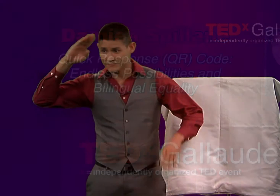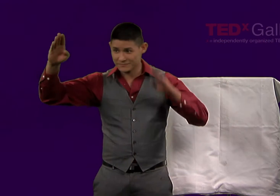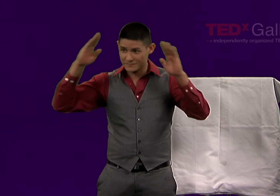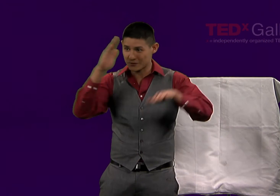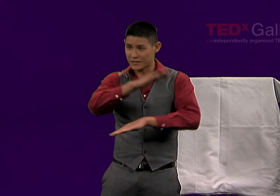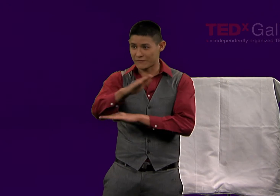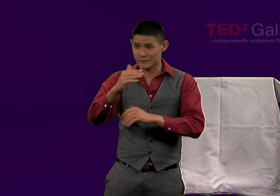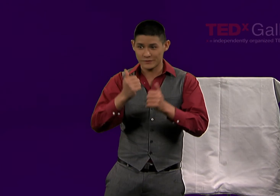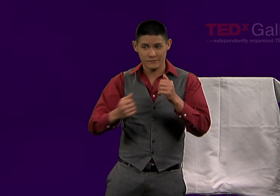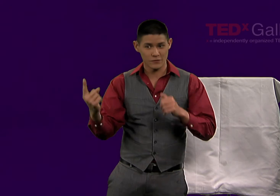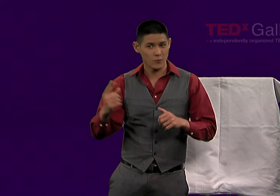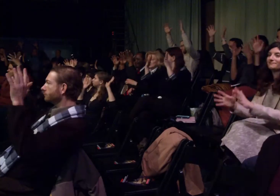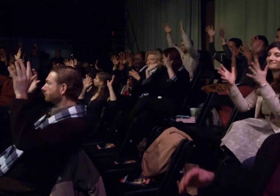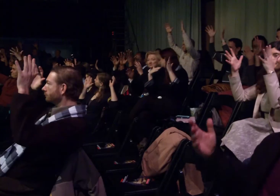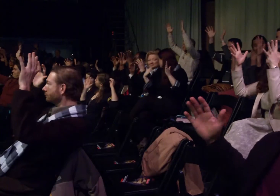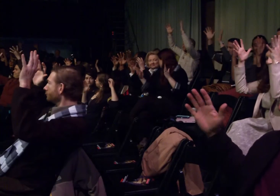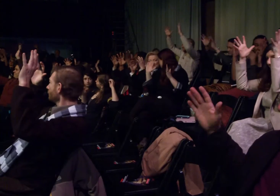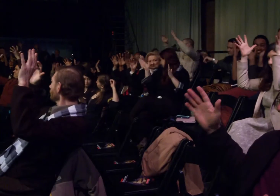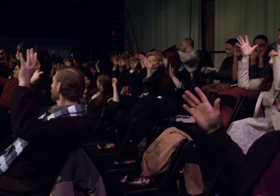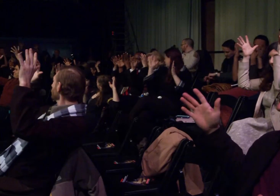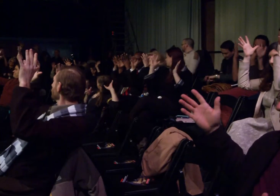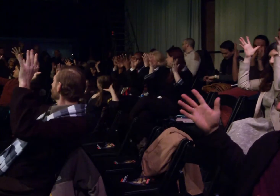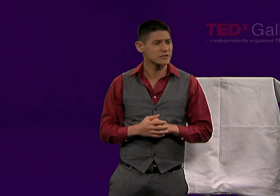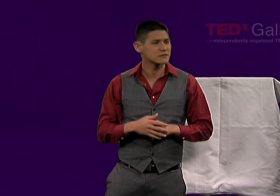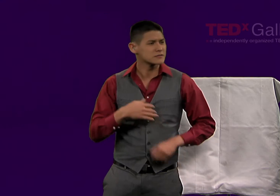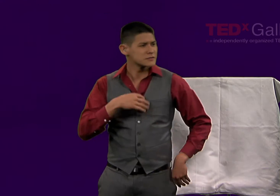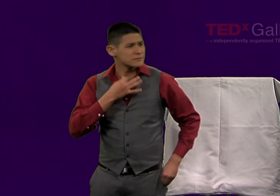Hello. Good afternoon everyone.